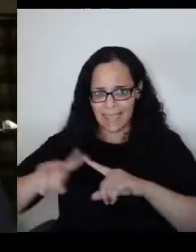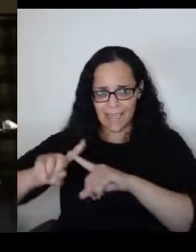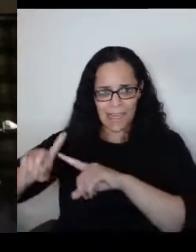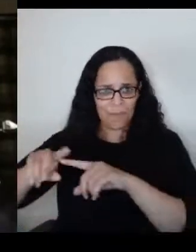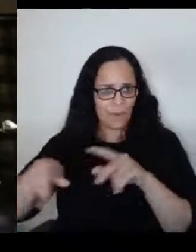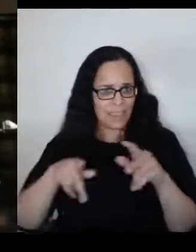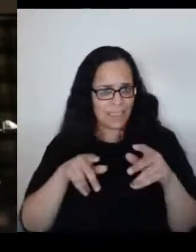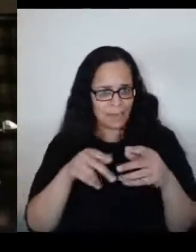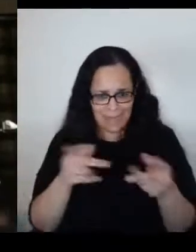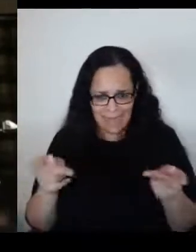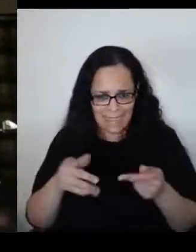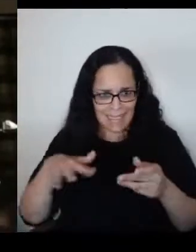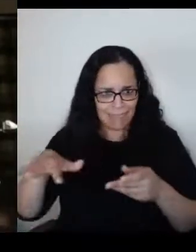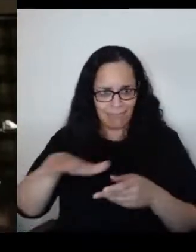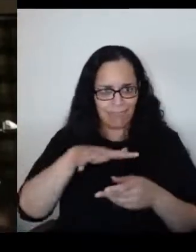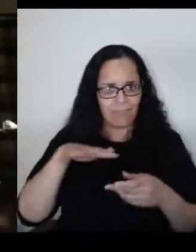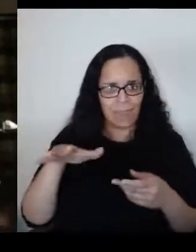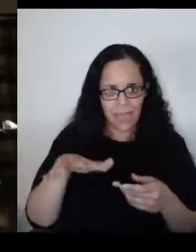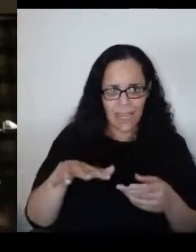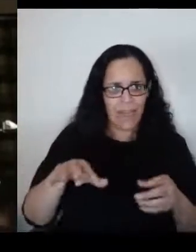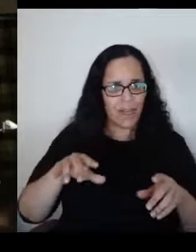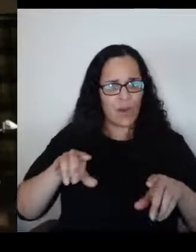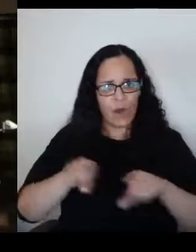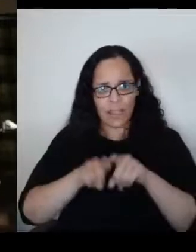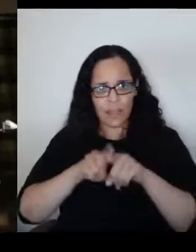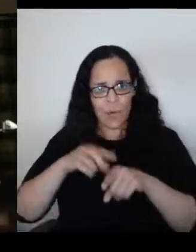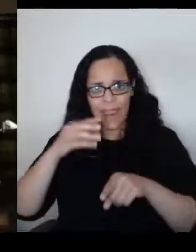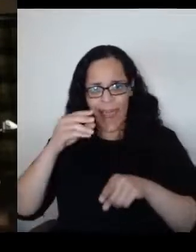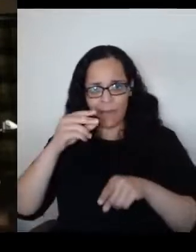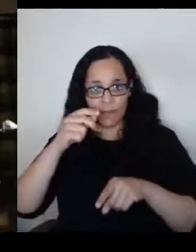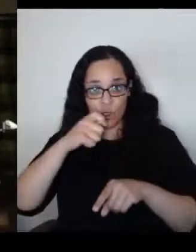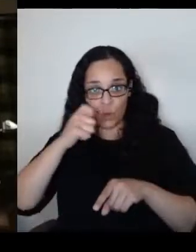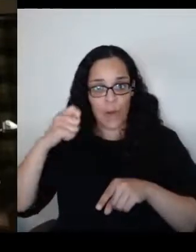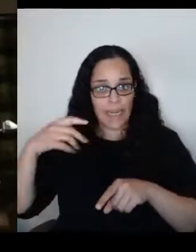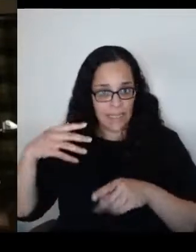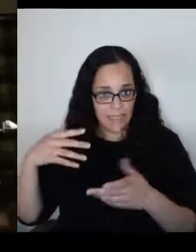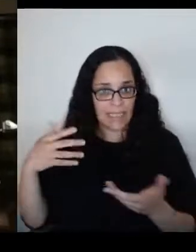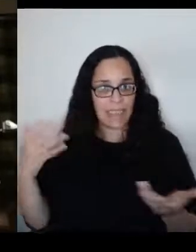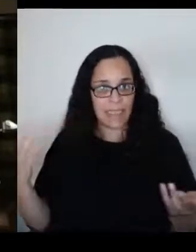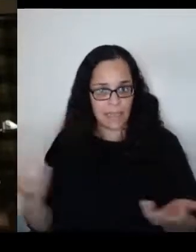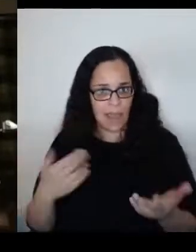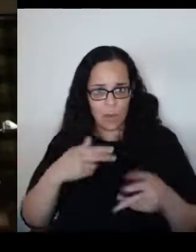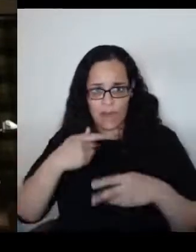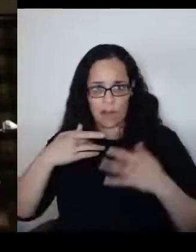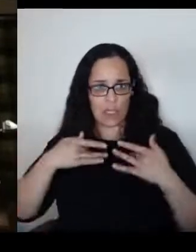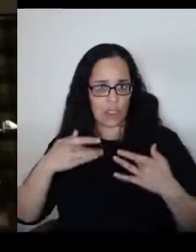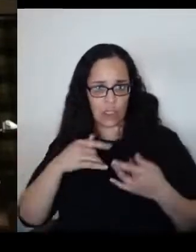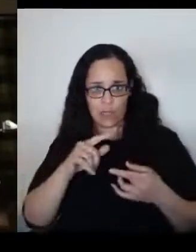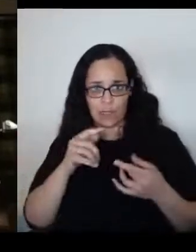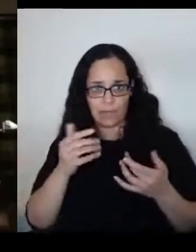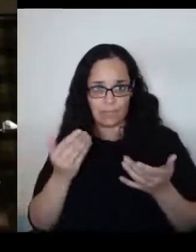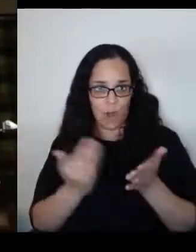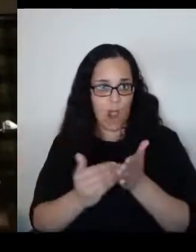we have Ukrainians that we care about a lot, where they're separated from their kids.